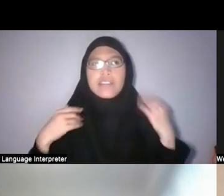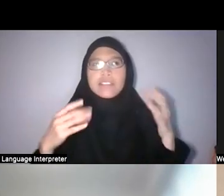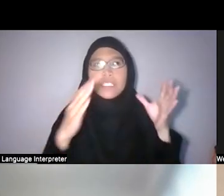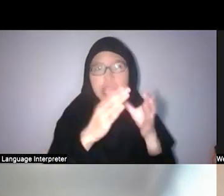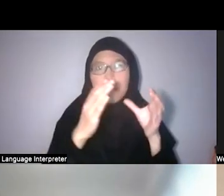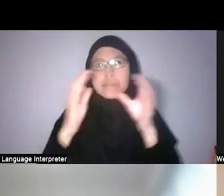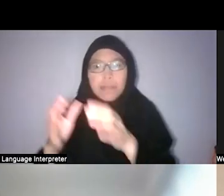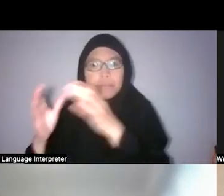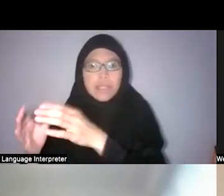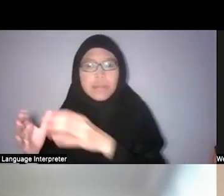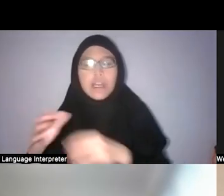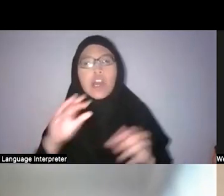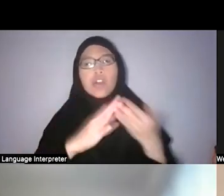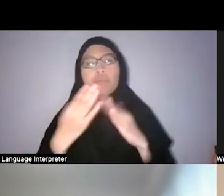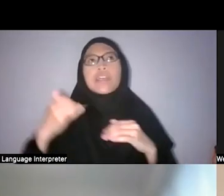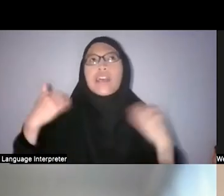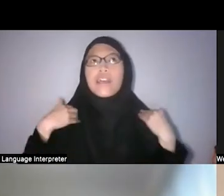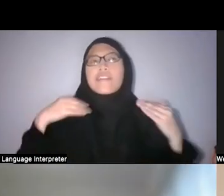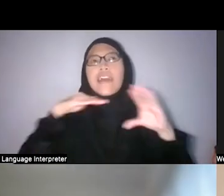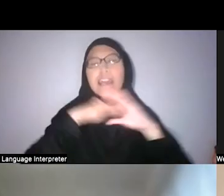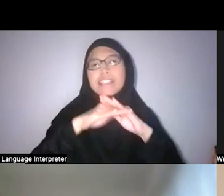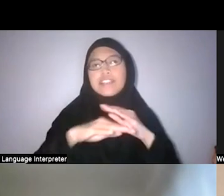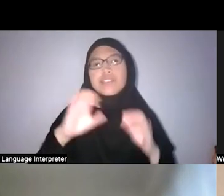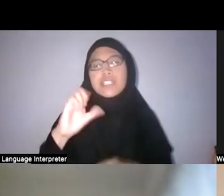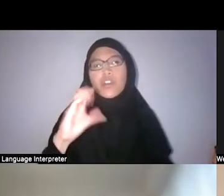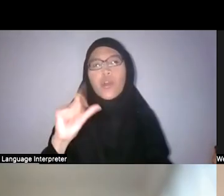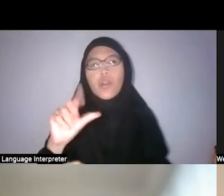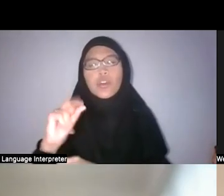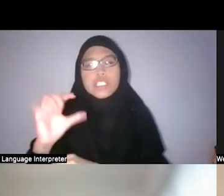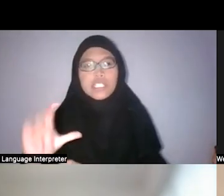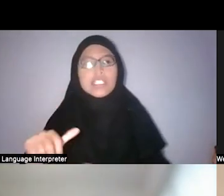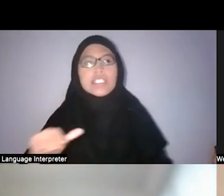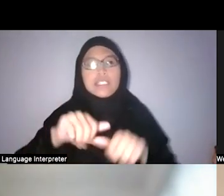that had access to their ecological terrain, they weren’t all wiped out the way they are today.